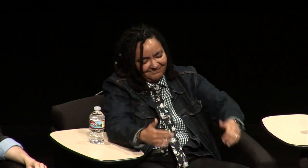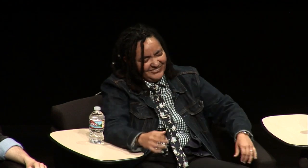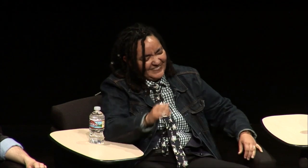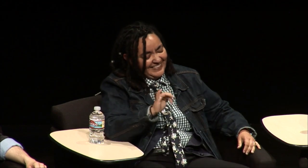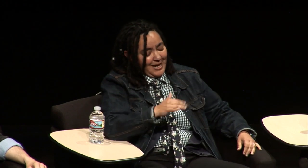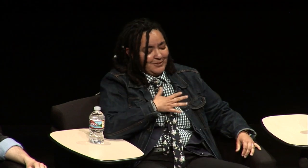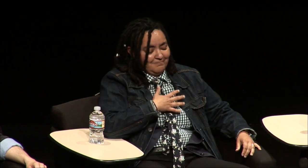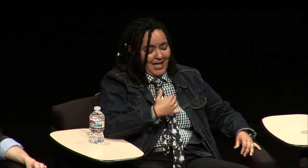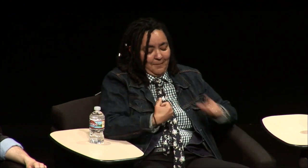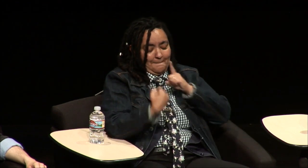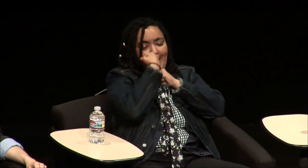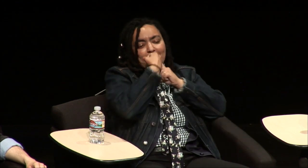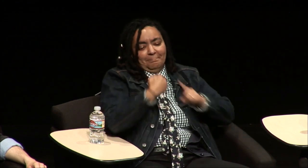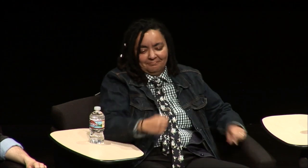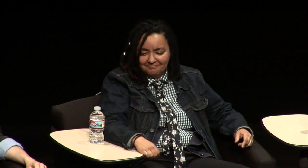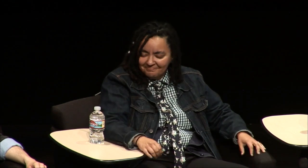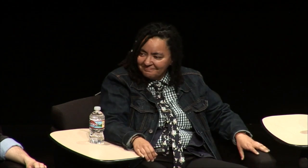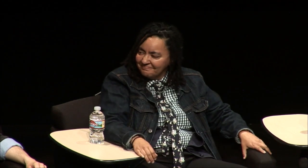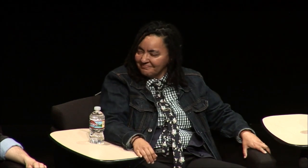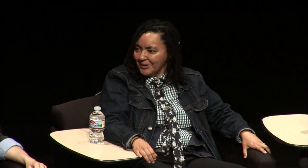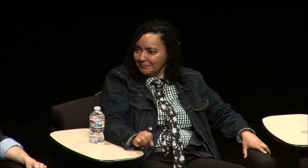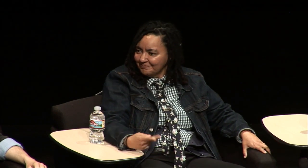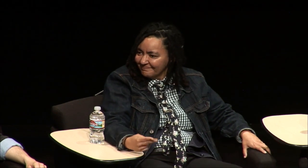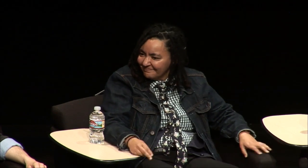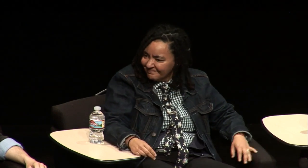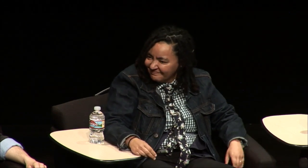oh I'm gonna have to teach him poor uncle so that was the first time I